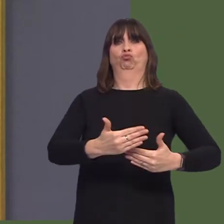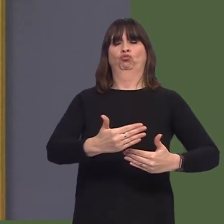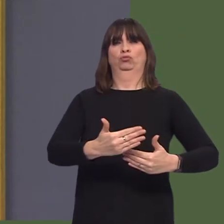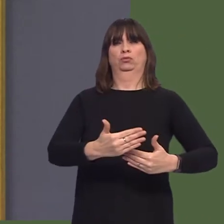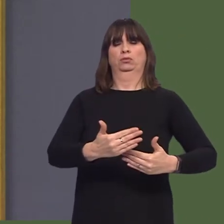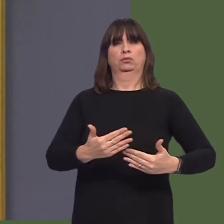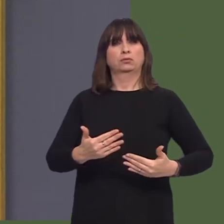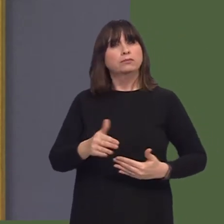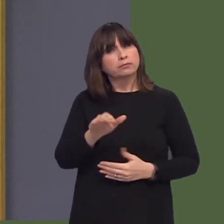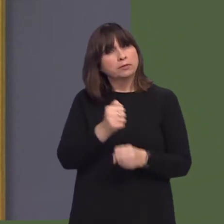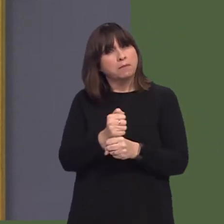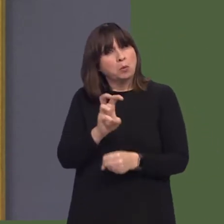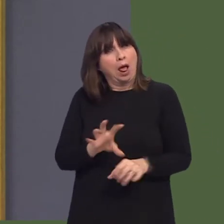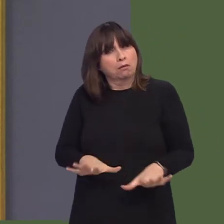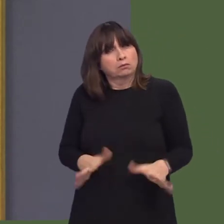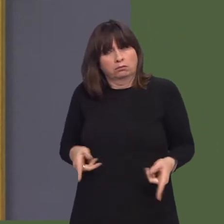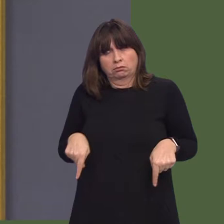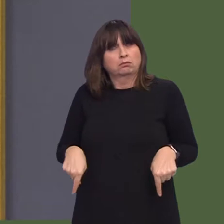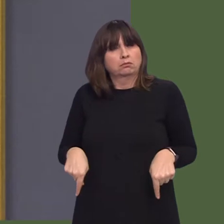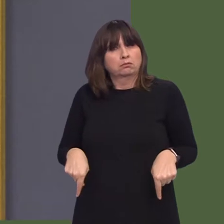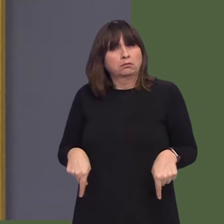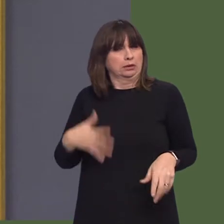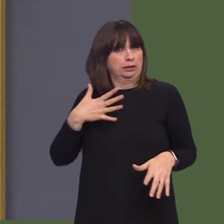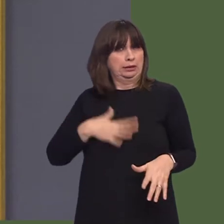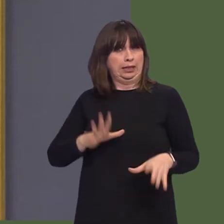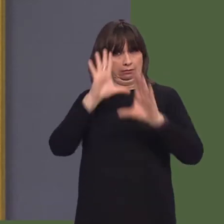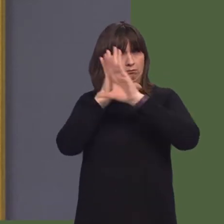That's one part of it. The second part is training.